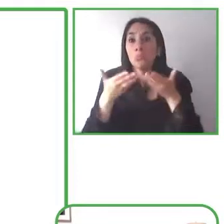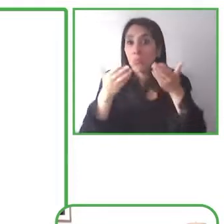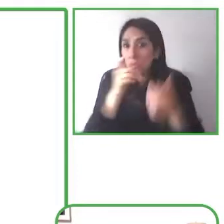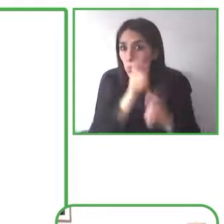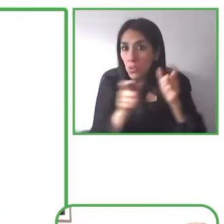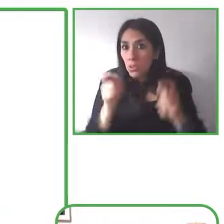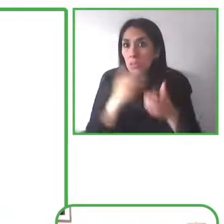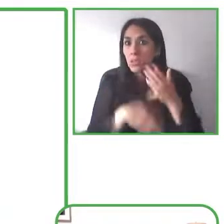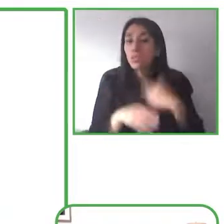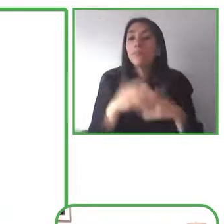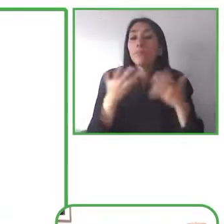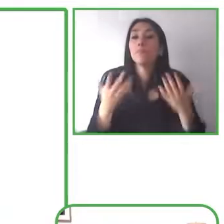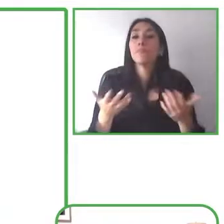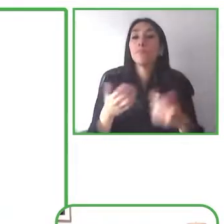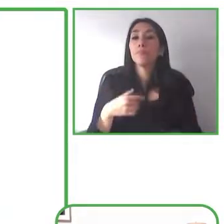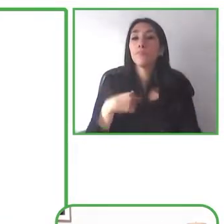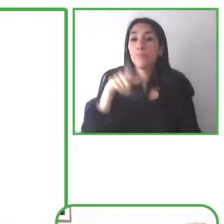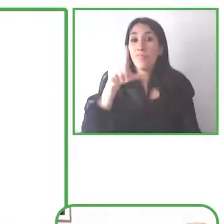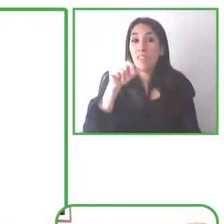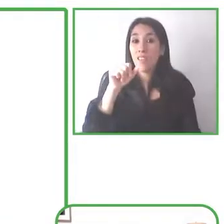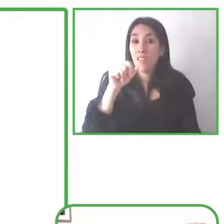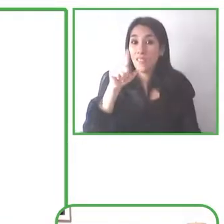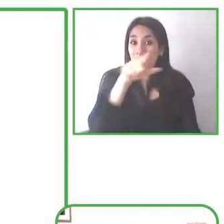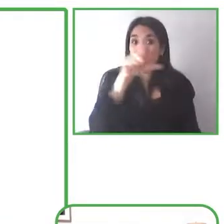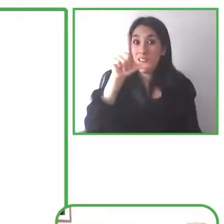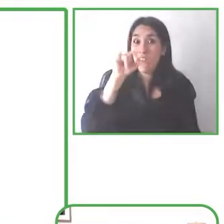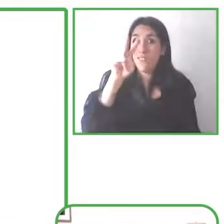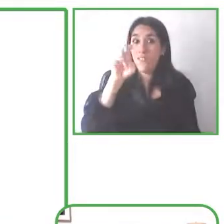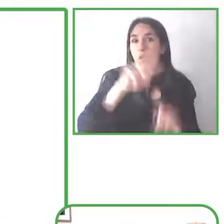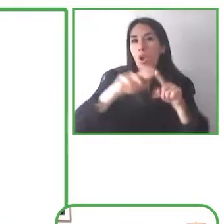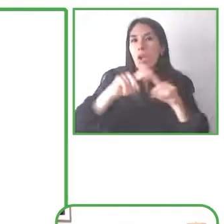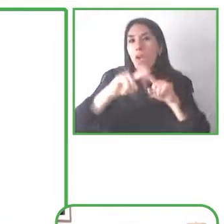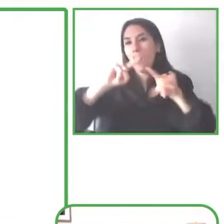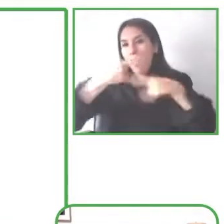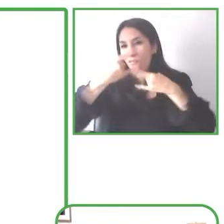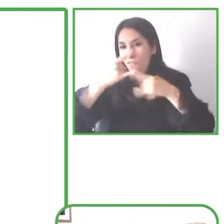this photograph, and Dimitri, who is on the left, who is profoundly deaf.